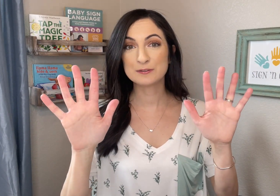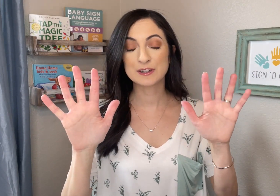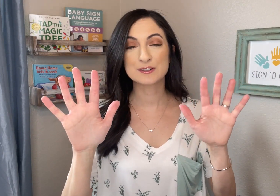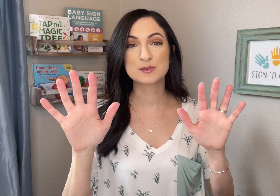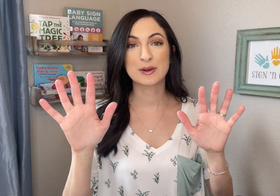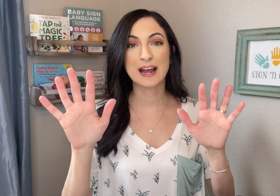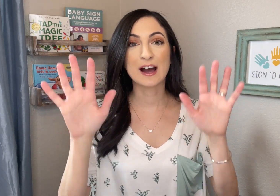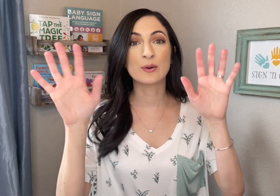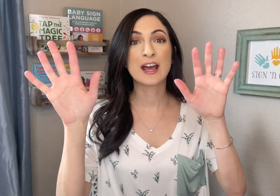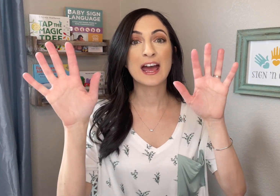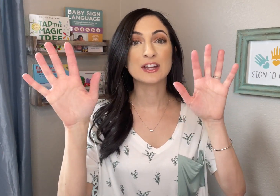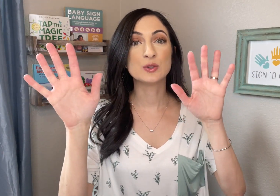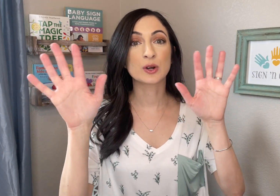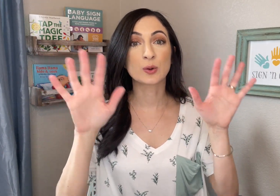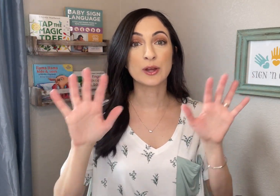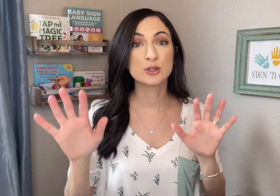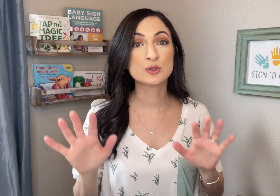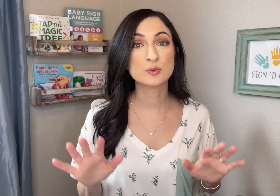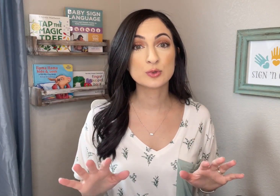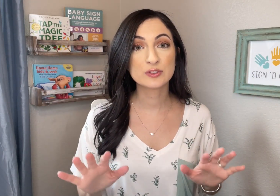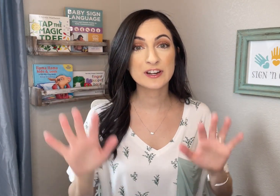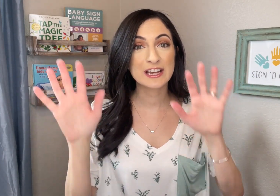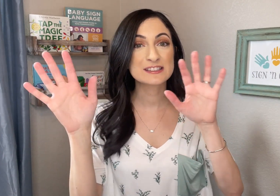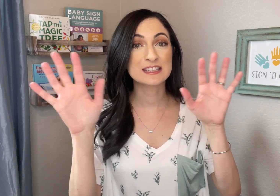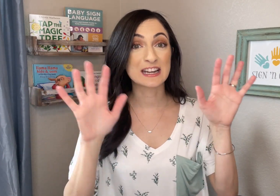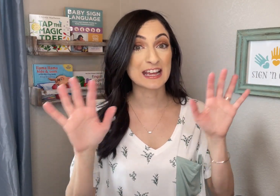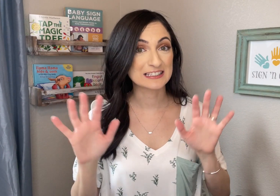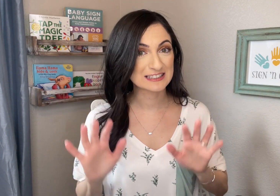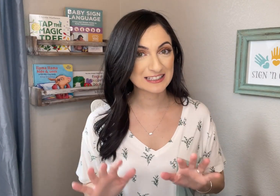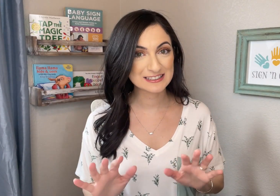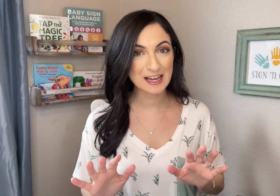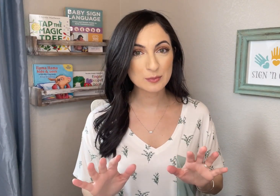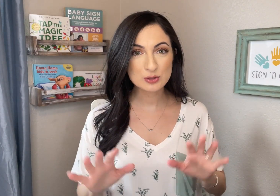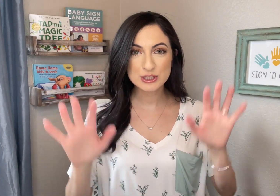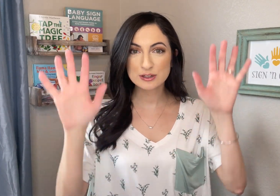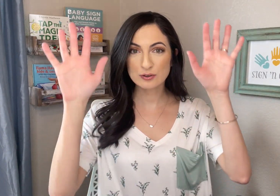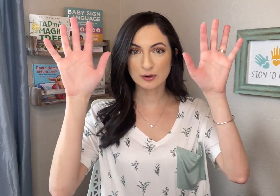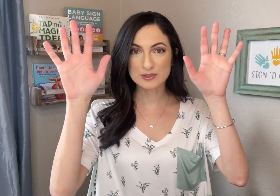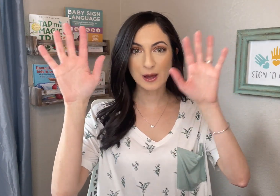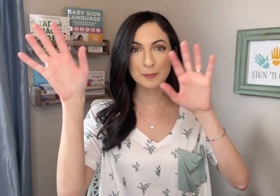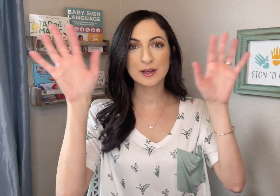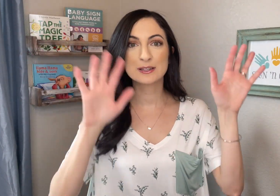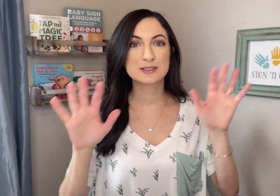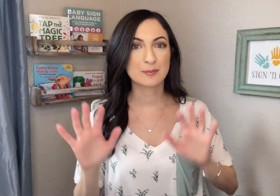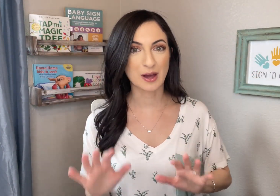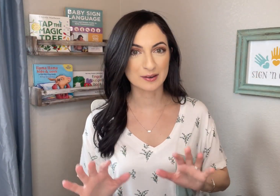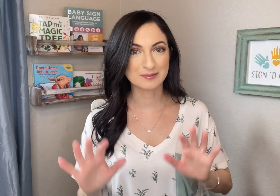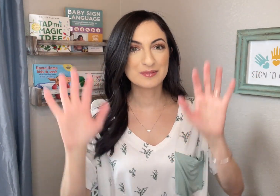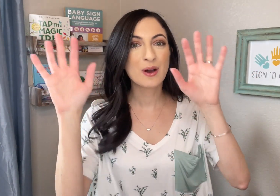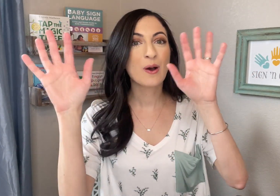your fingers spread out and you are going to move your hands in a zigzag motion from top to bottom.